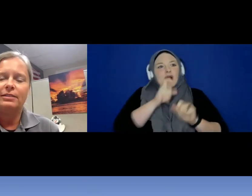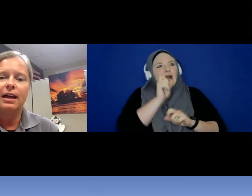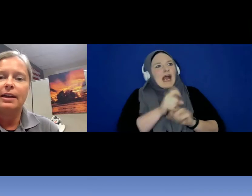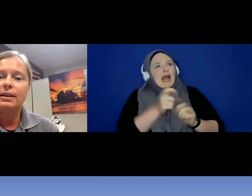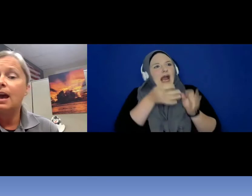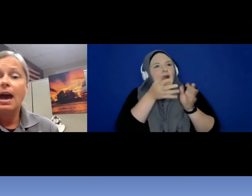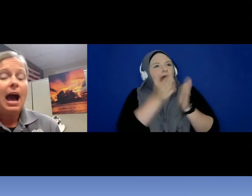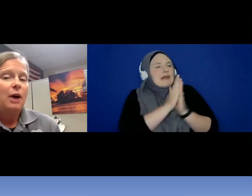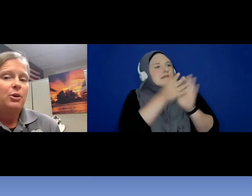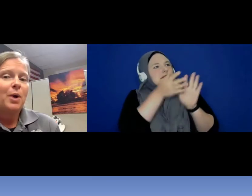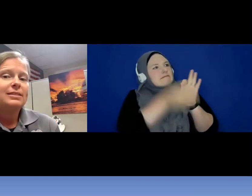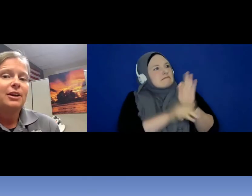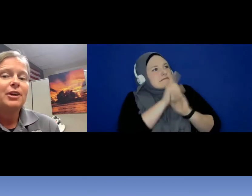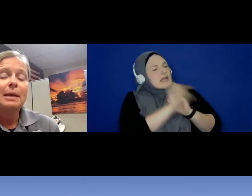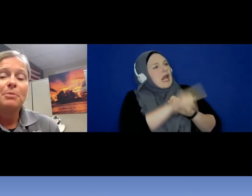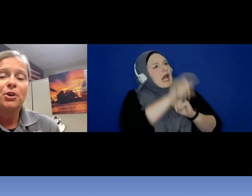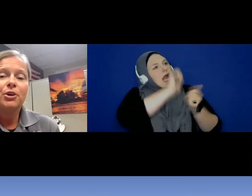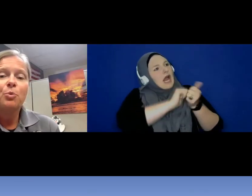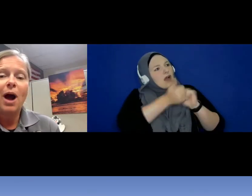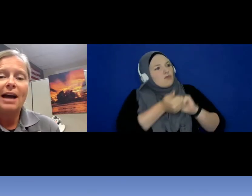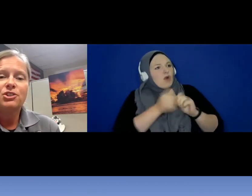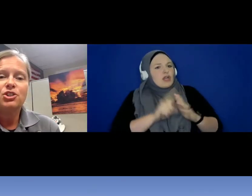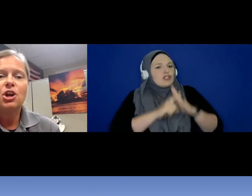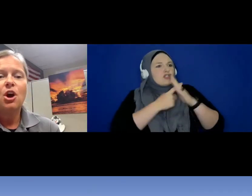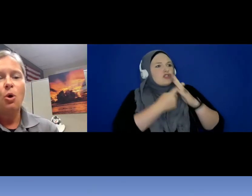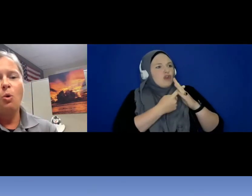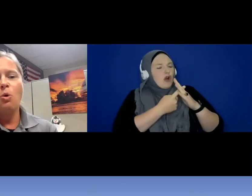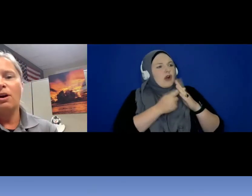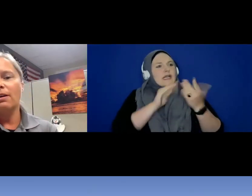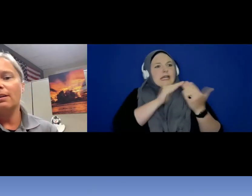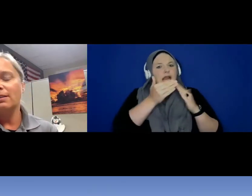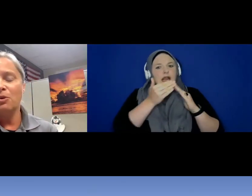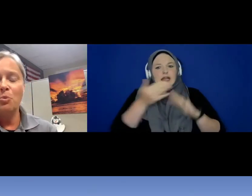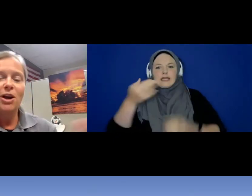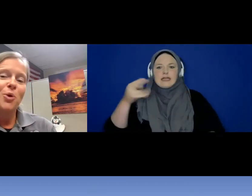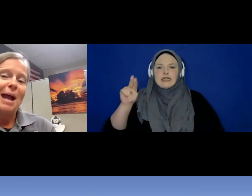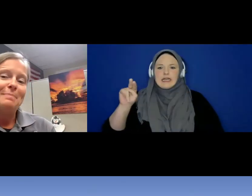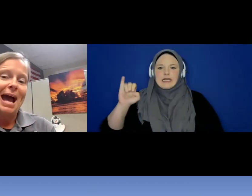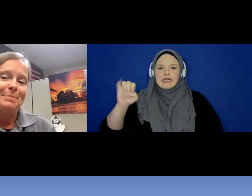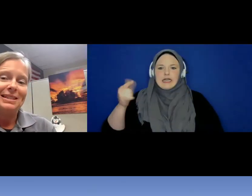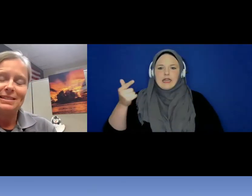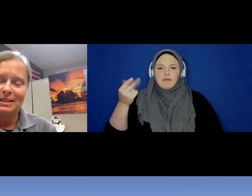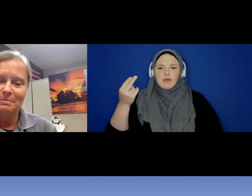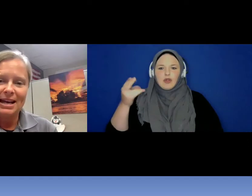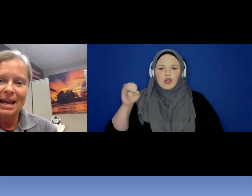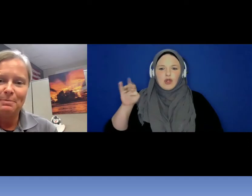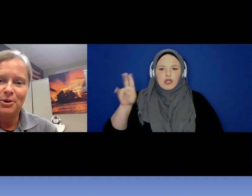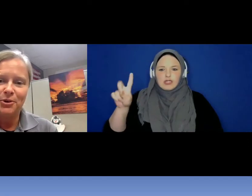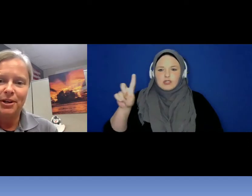like: How do I start neighborhood watch. Or you know, what crime happens in my neighborhood